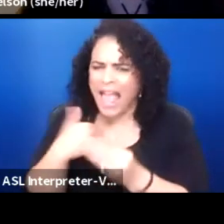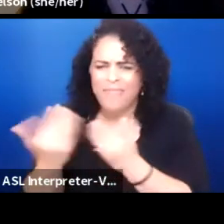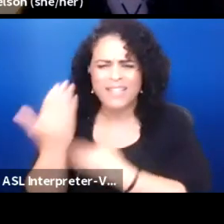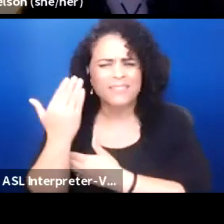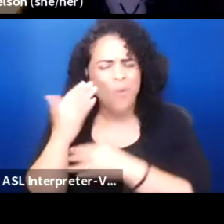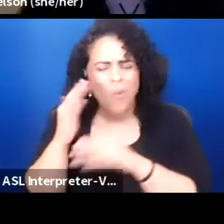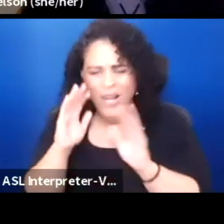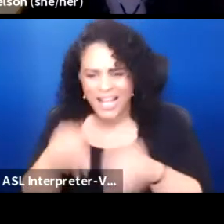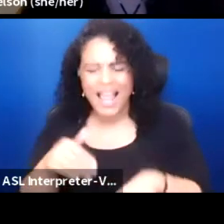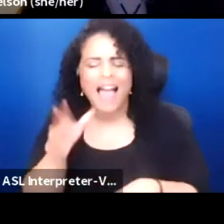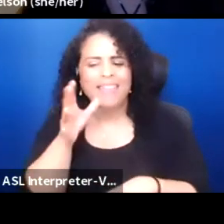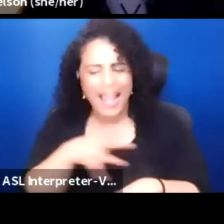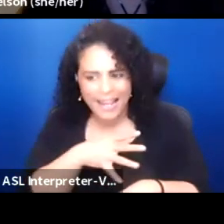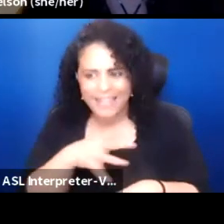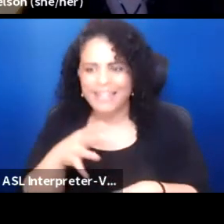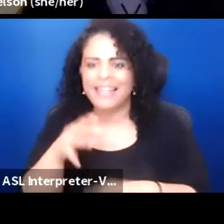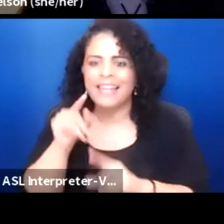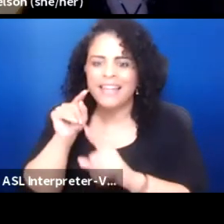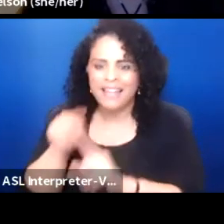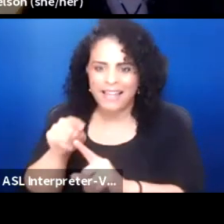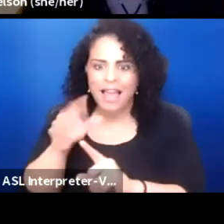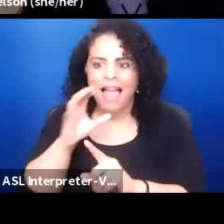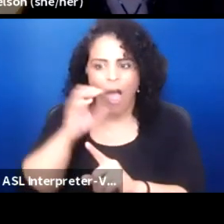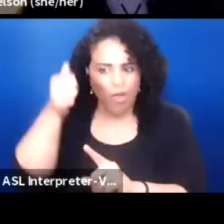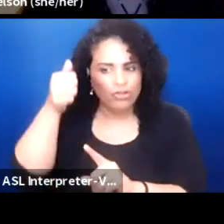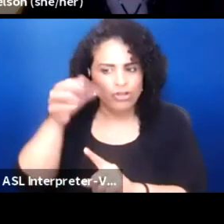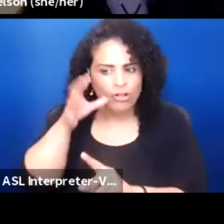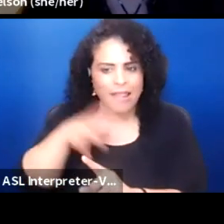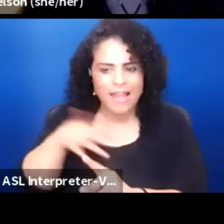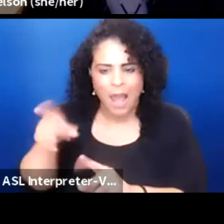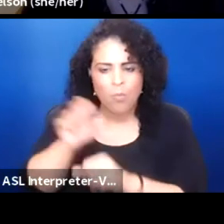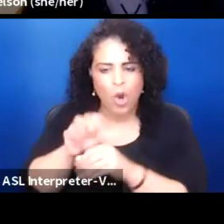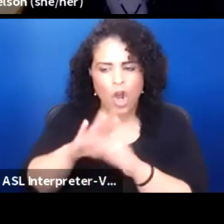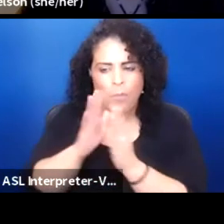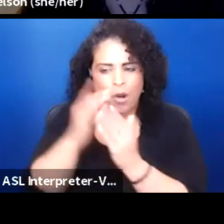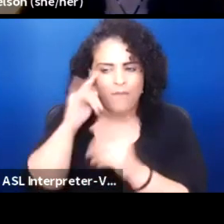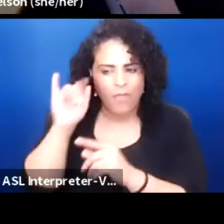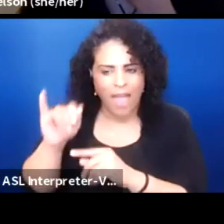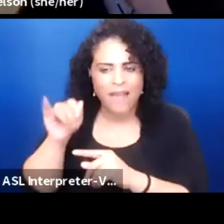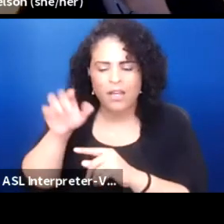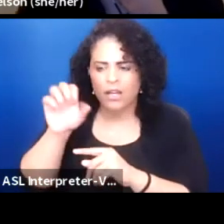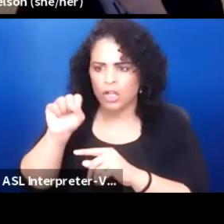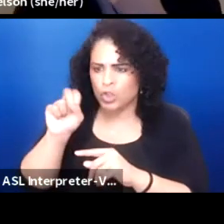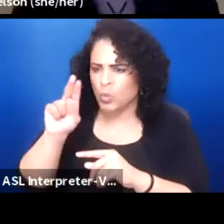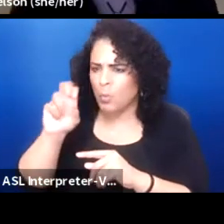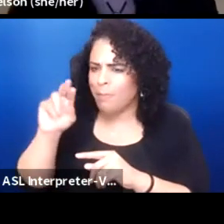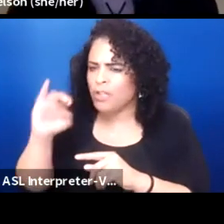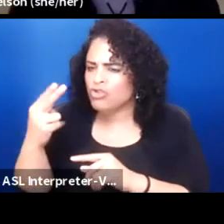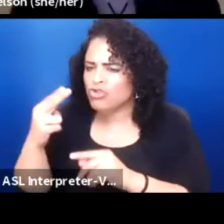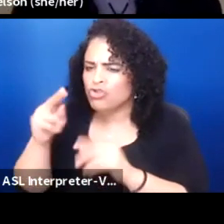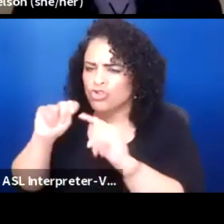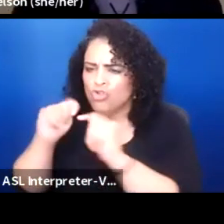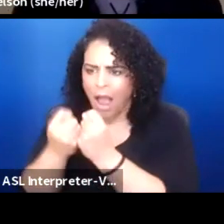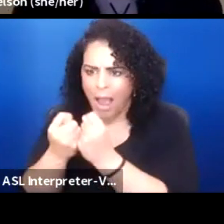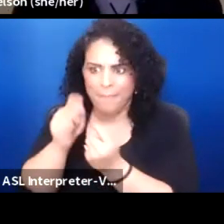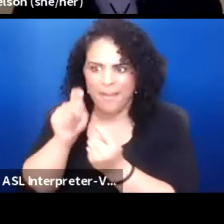A lady, this elder I'm working on a book for the Swinomish tribe illustrations for the book. And she was concerned